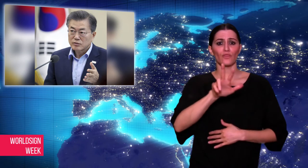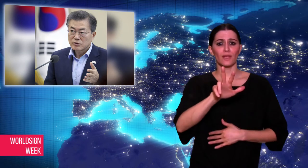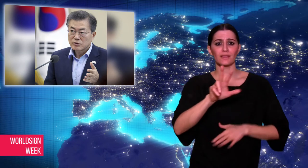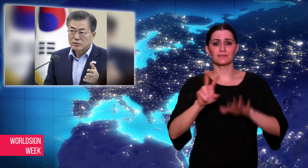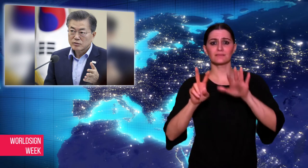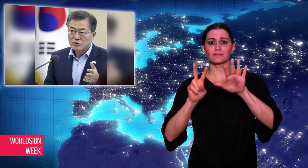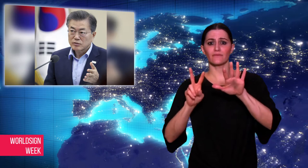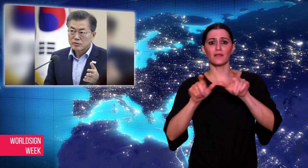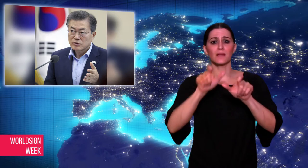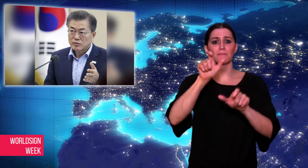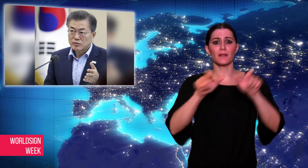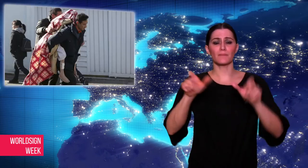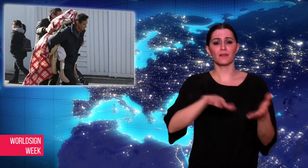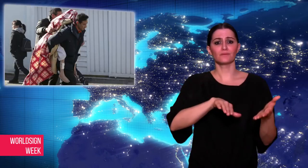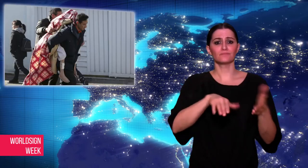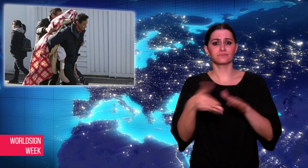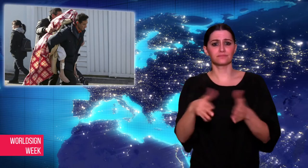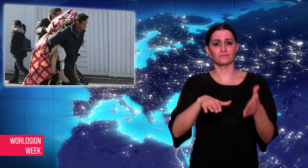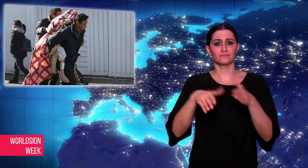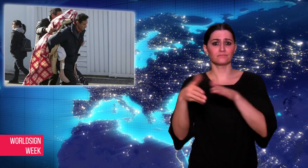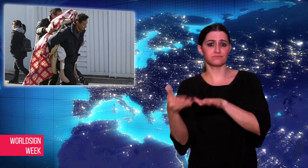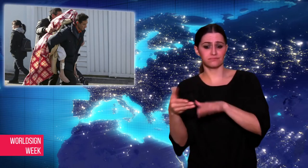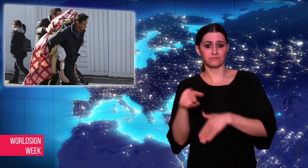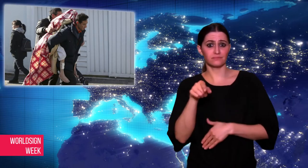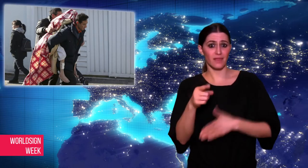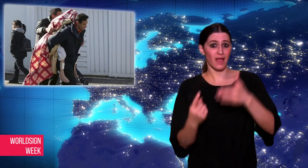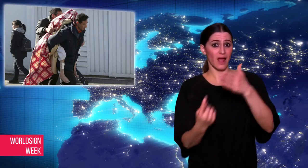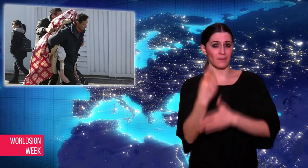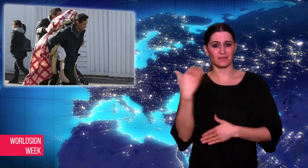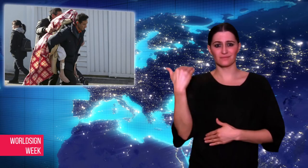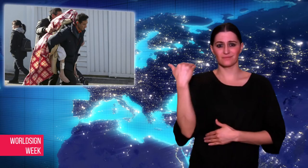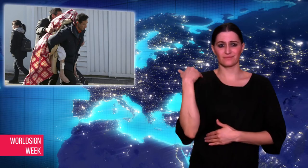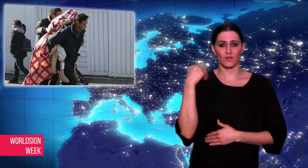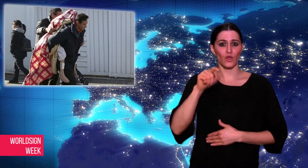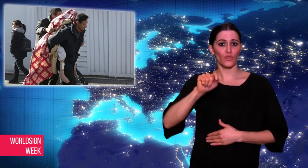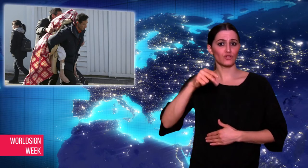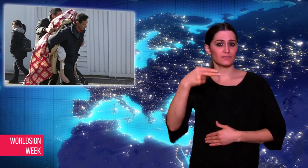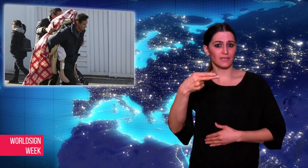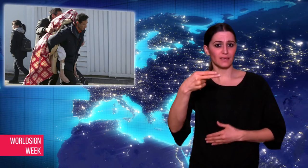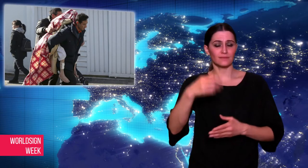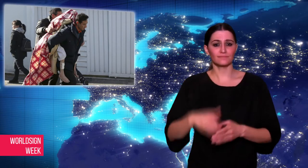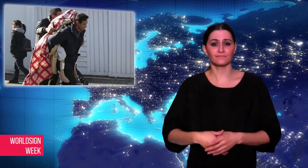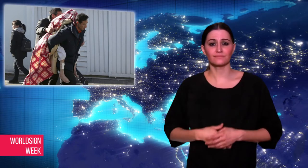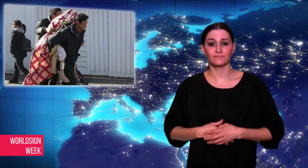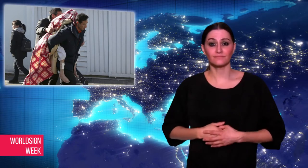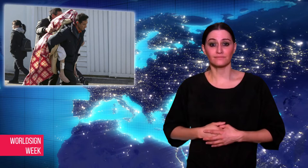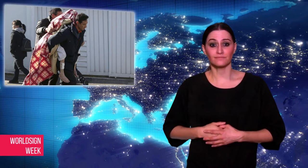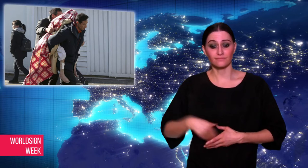Thursday - many of them elderly. The